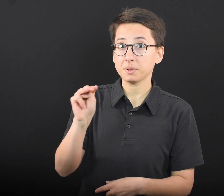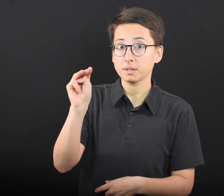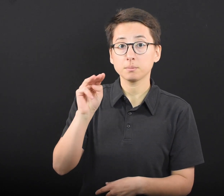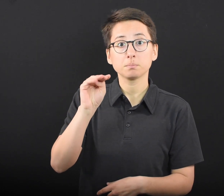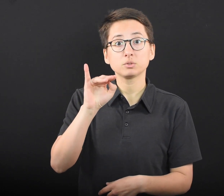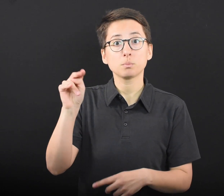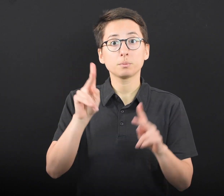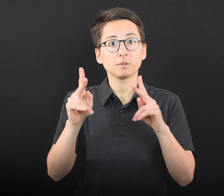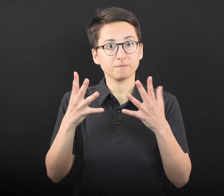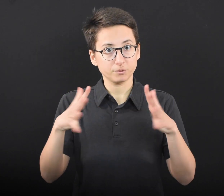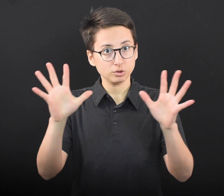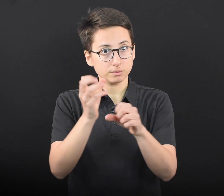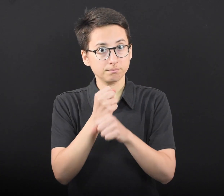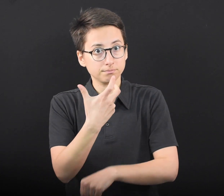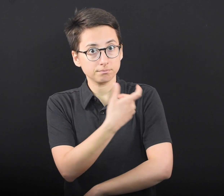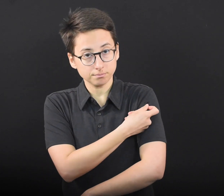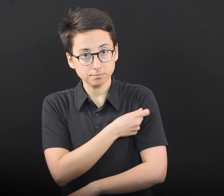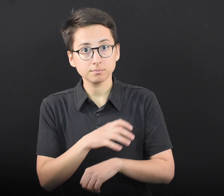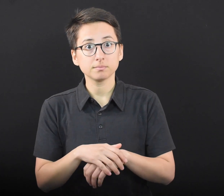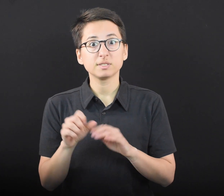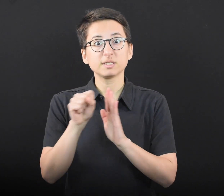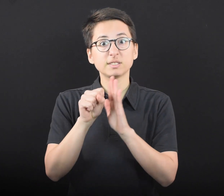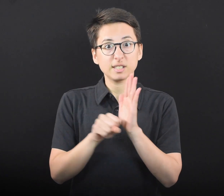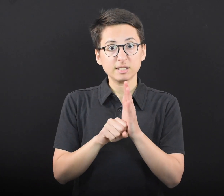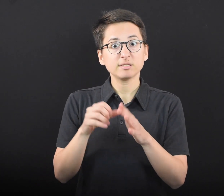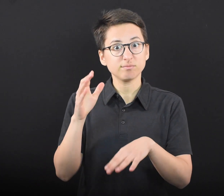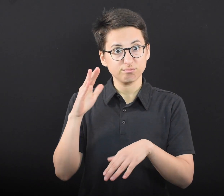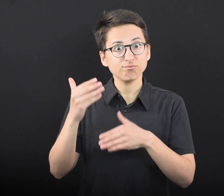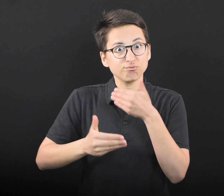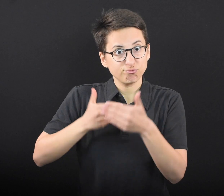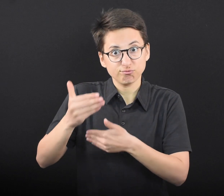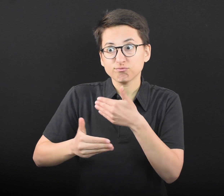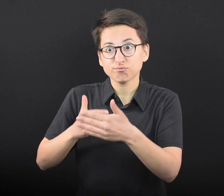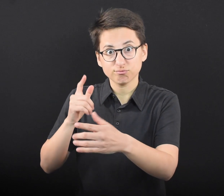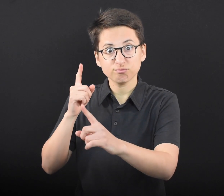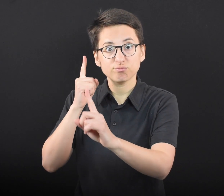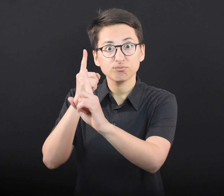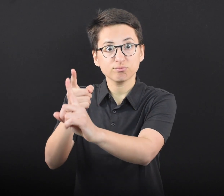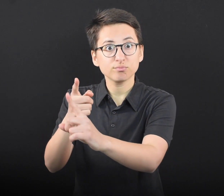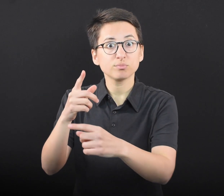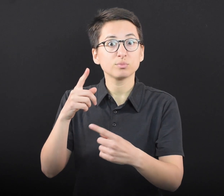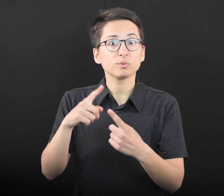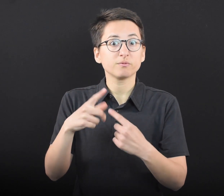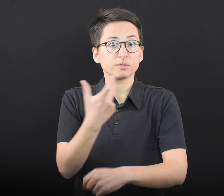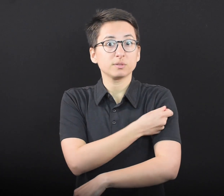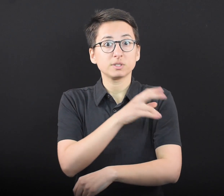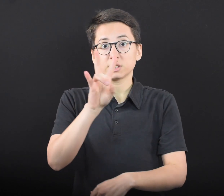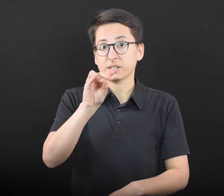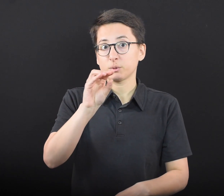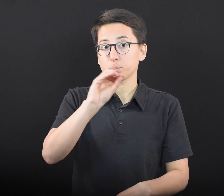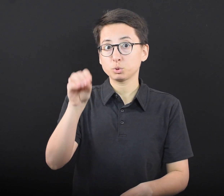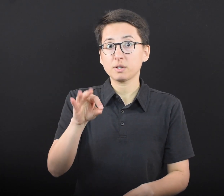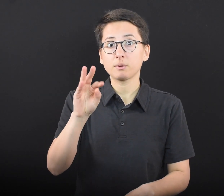their shot and the state is on track to vaccinate 70 percent of Minnesotans by the end of June.